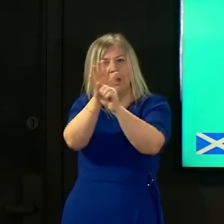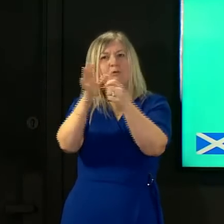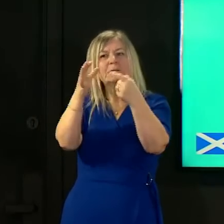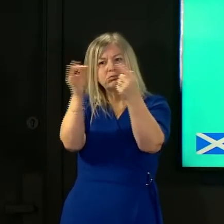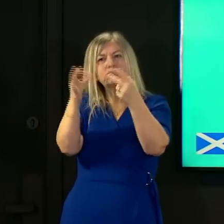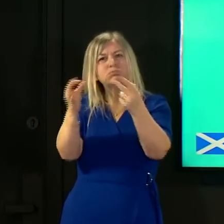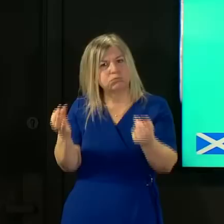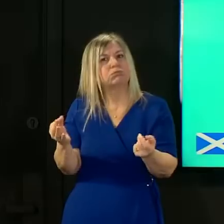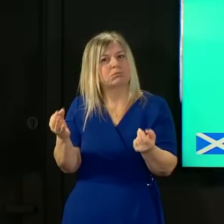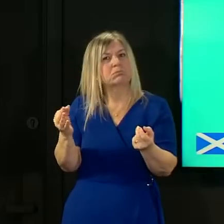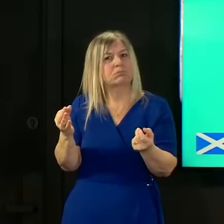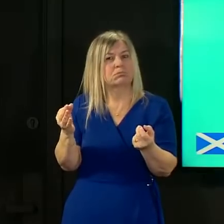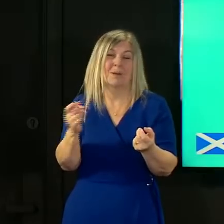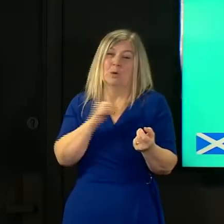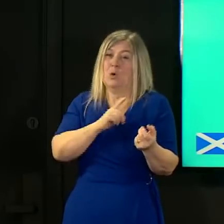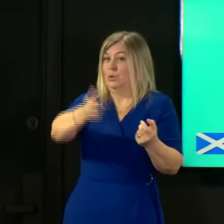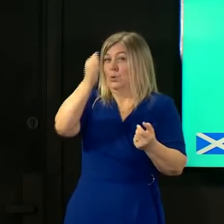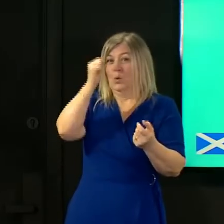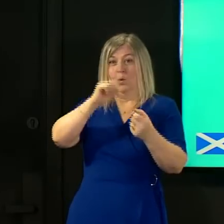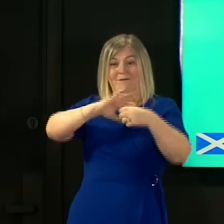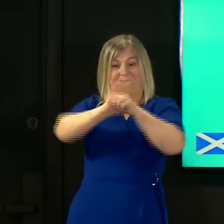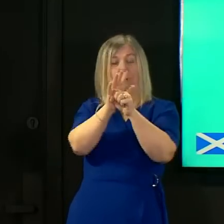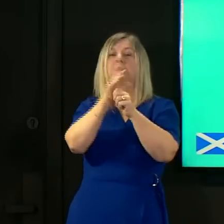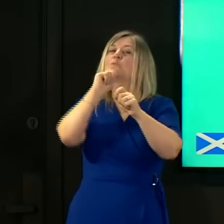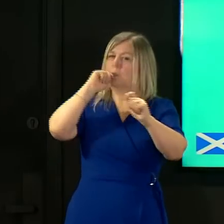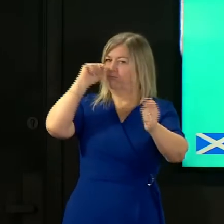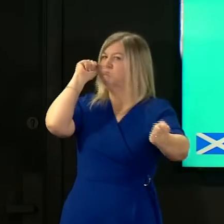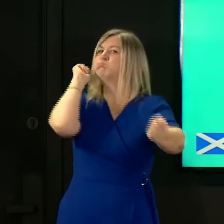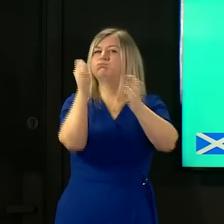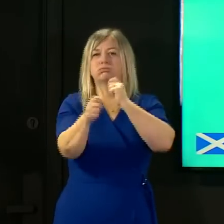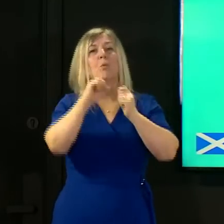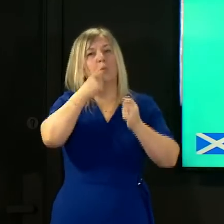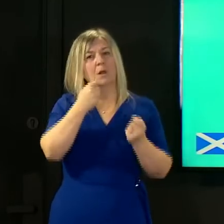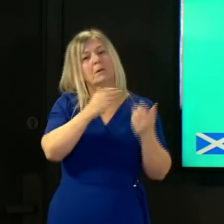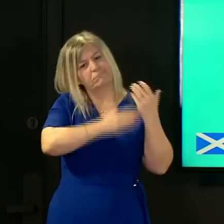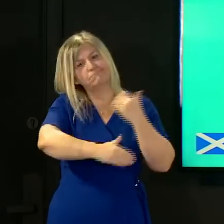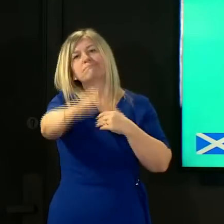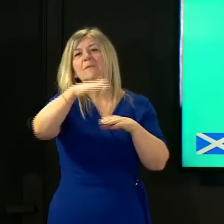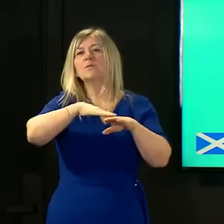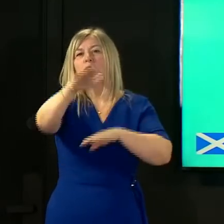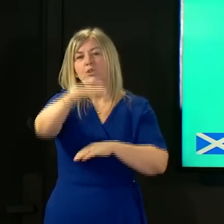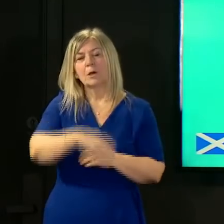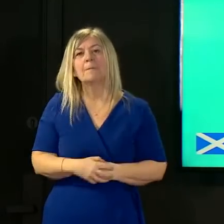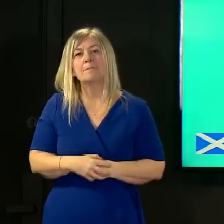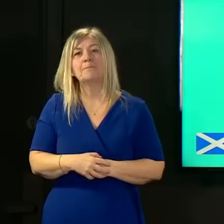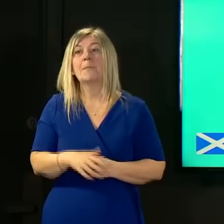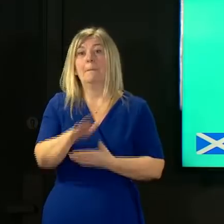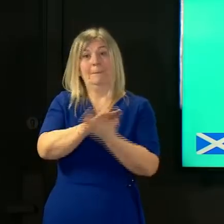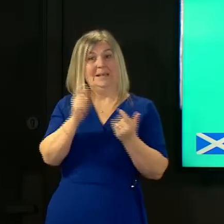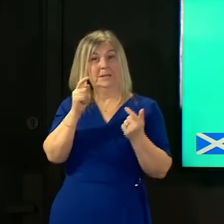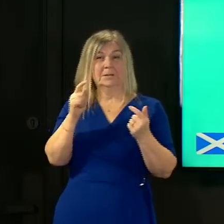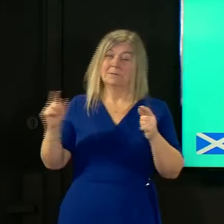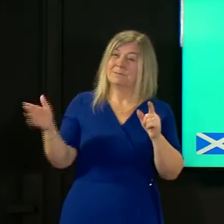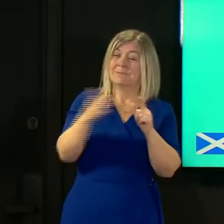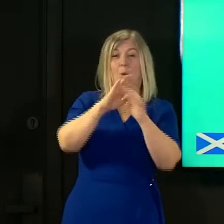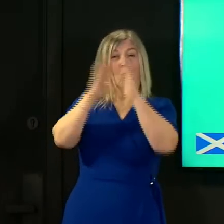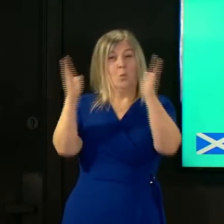up with inevitable changes in this virus in the future this way we can ensure that we can respond